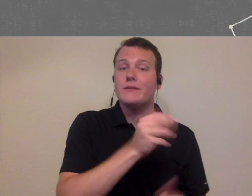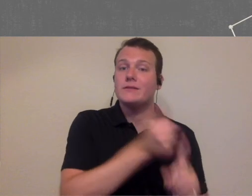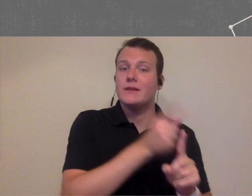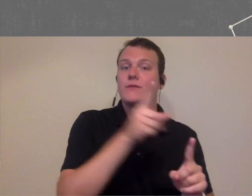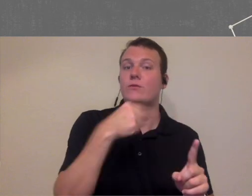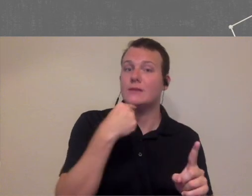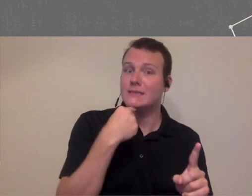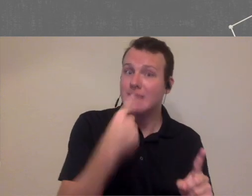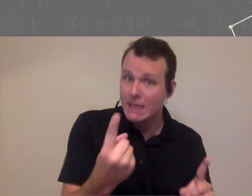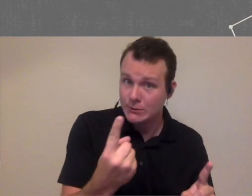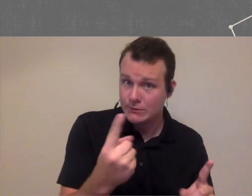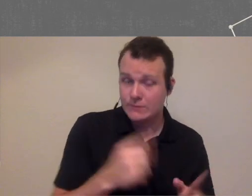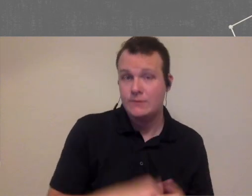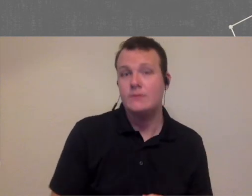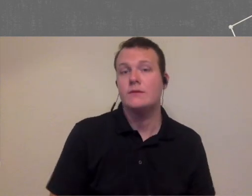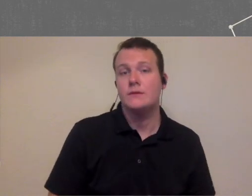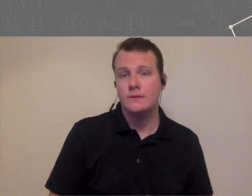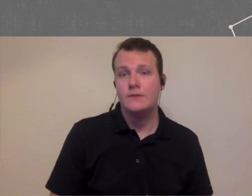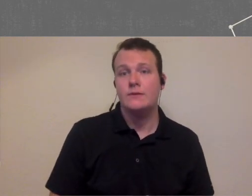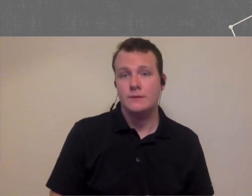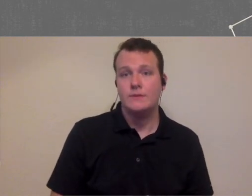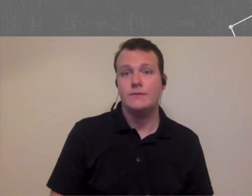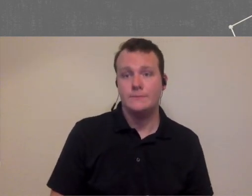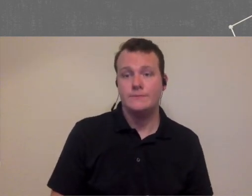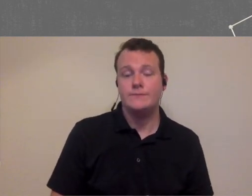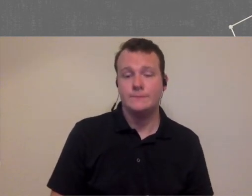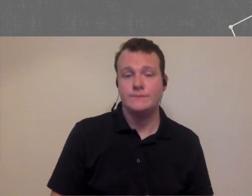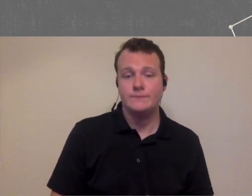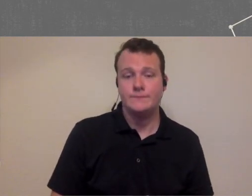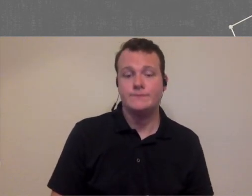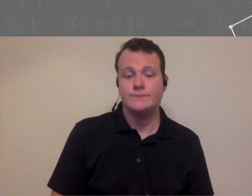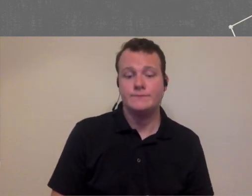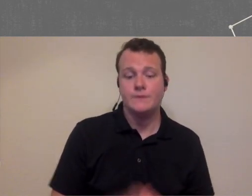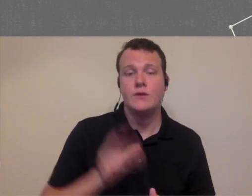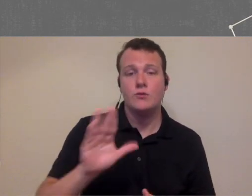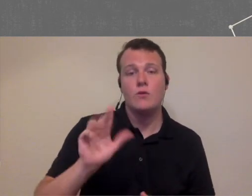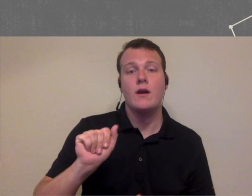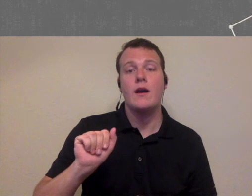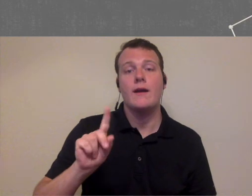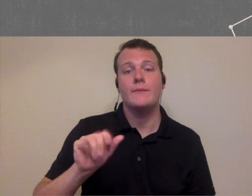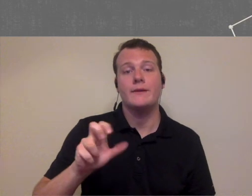will tell you um you know I think well your administrative staff will certainly